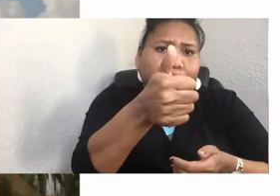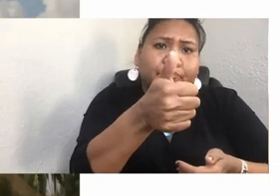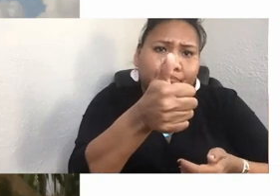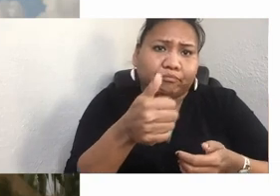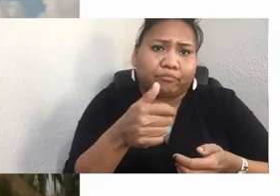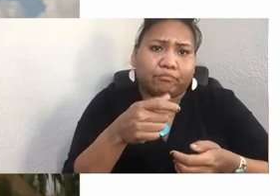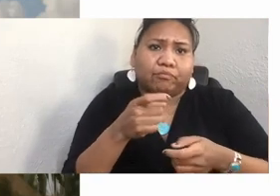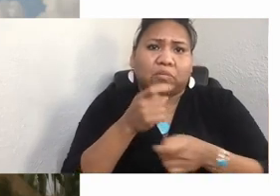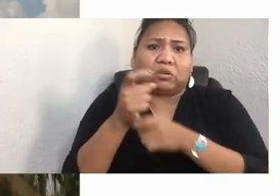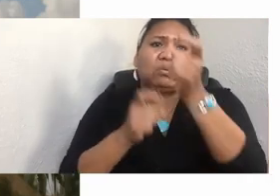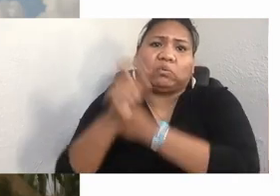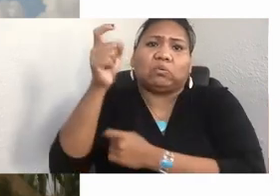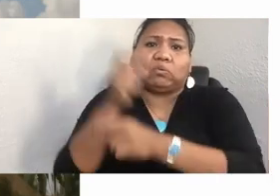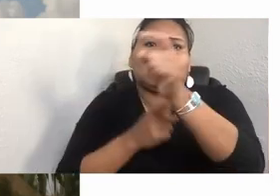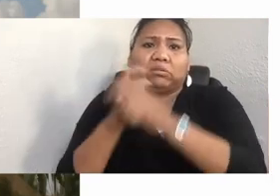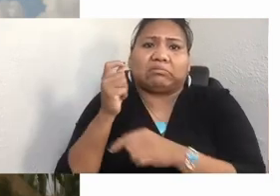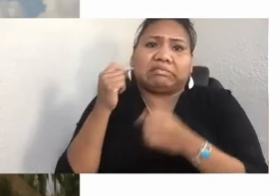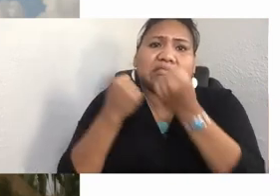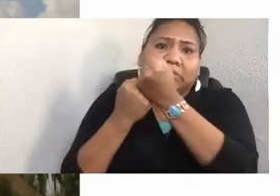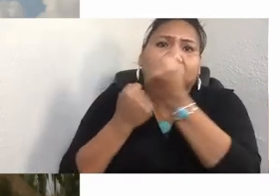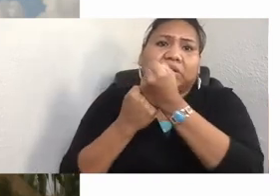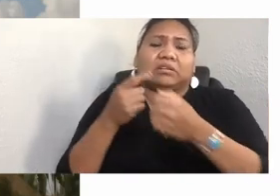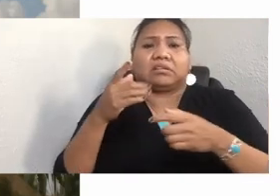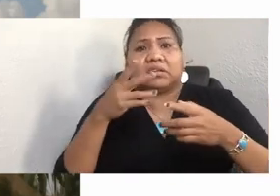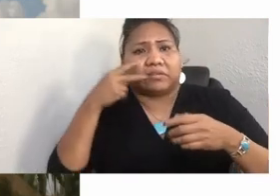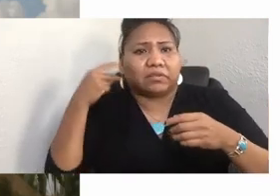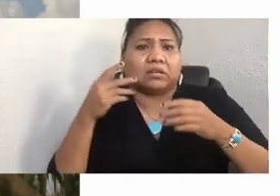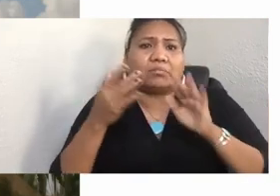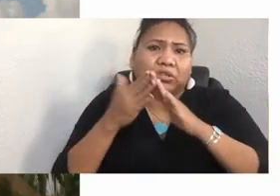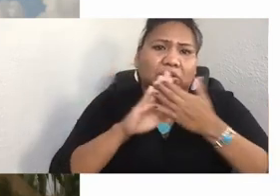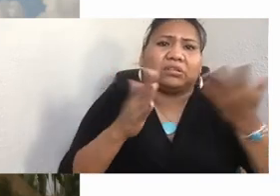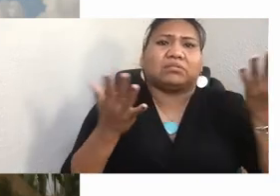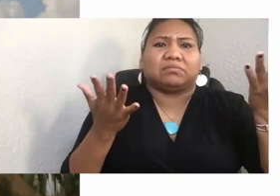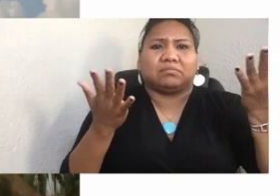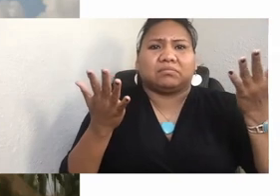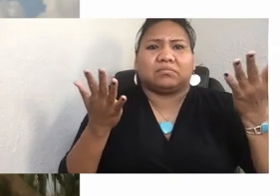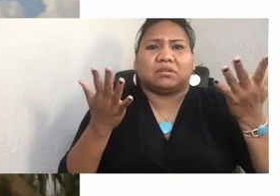And I think, since we now know that this work needs to be done,